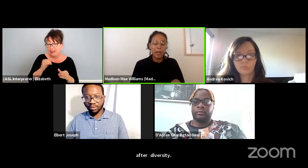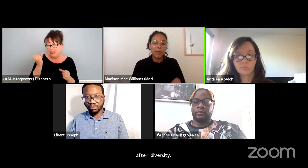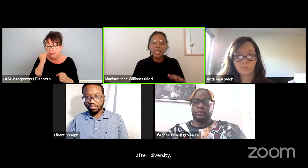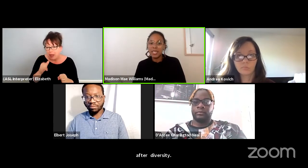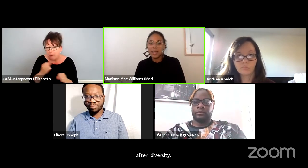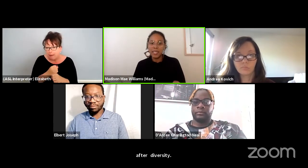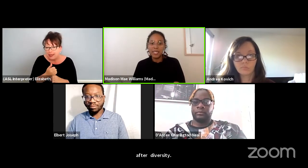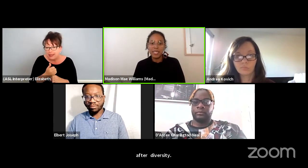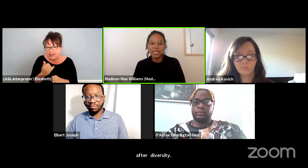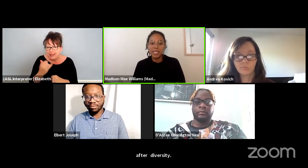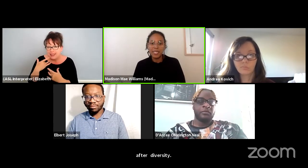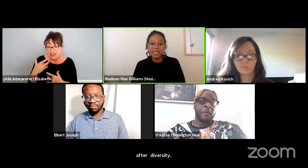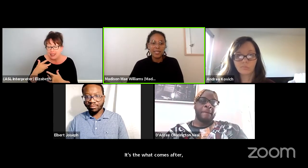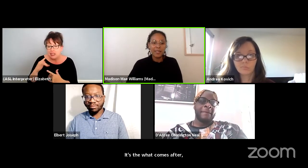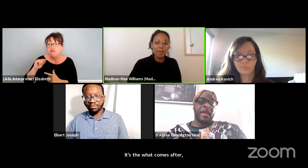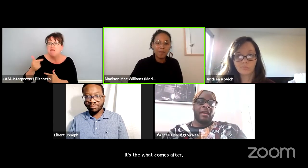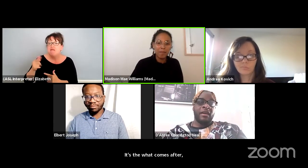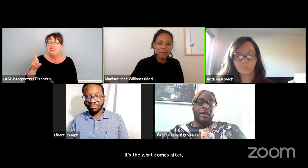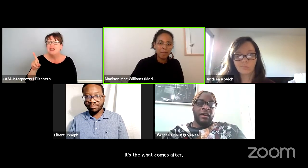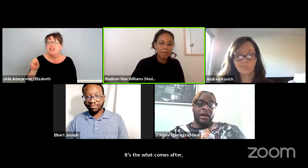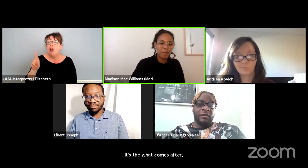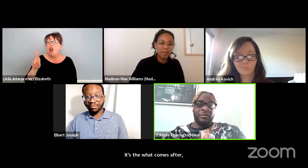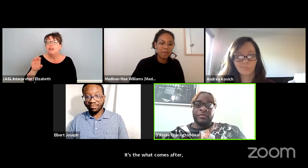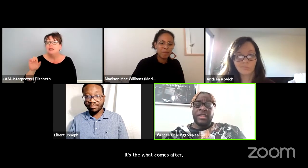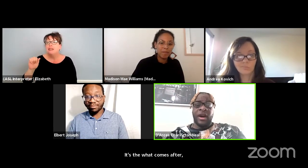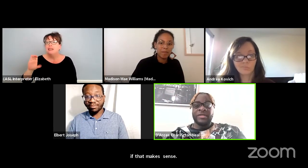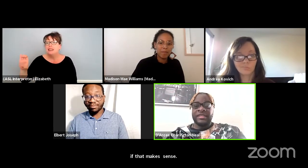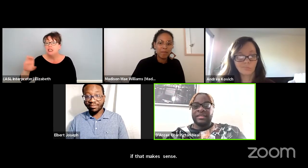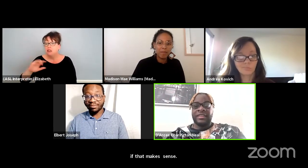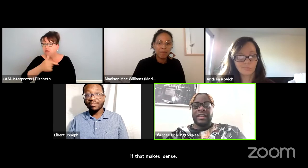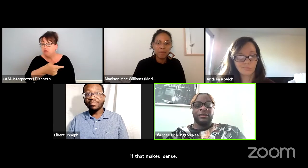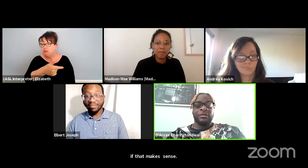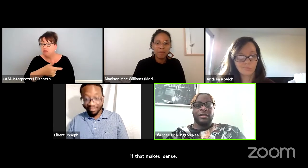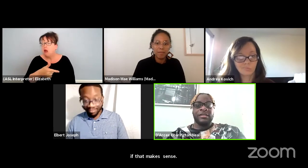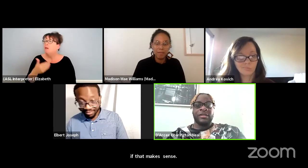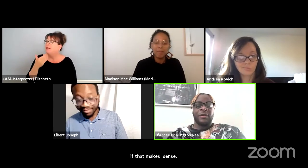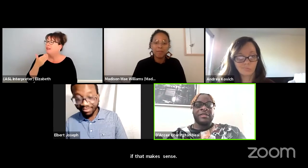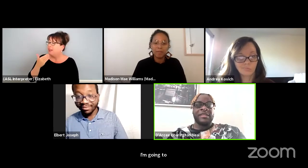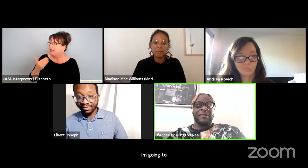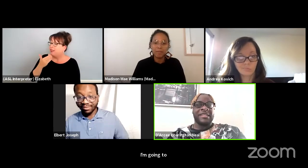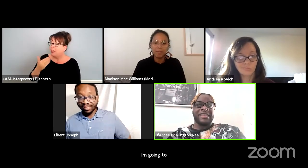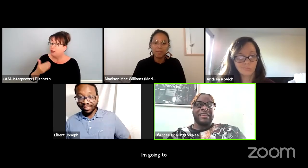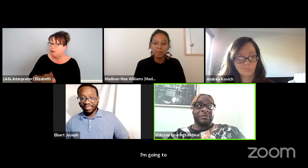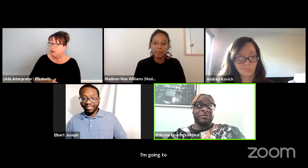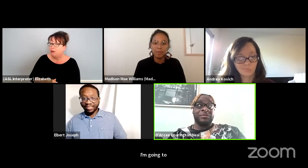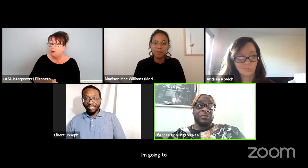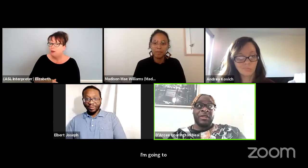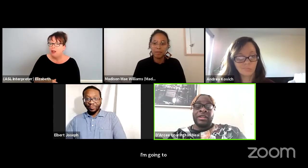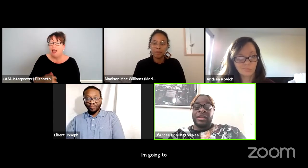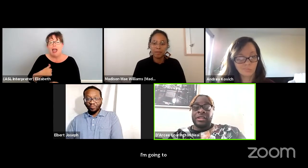I'm a pop it over to D'Arcee. Now, I was gonna say thank you. So I was just thinking,